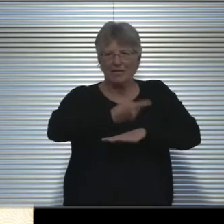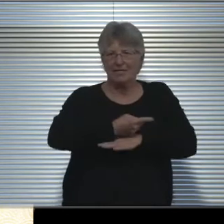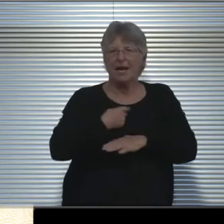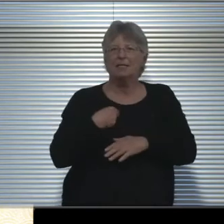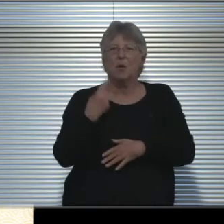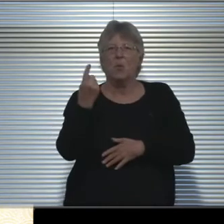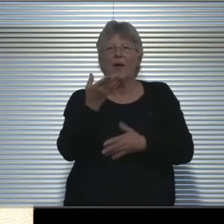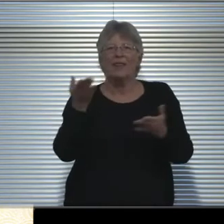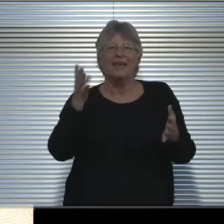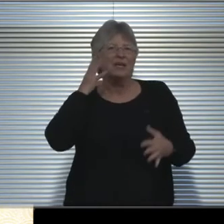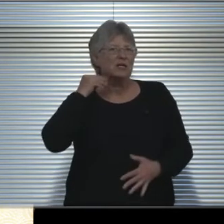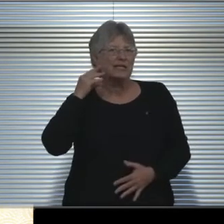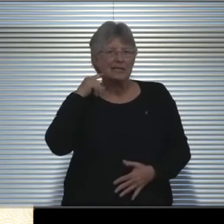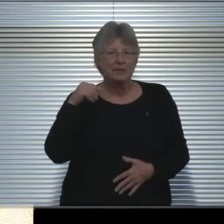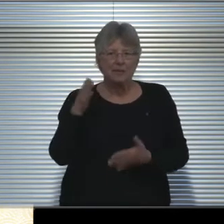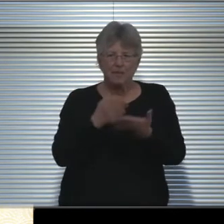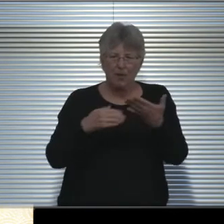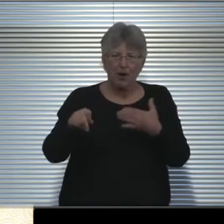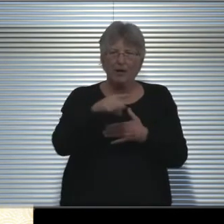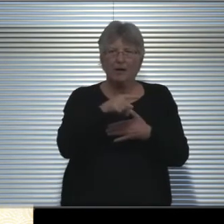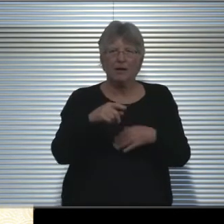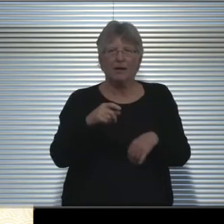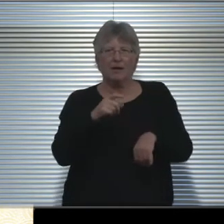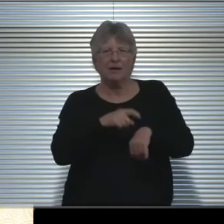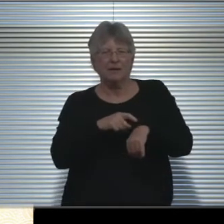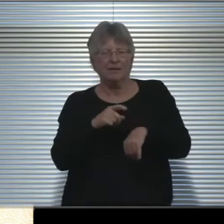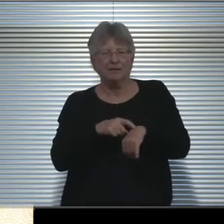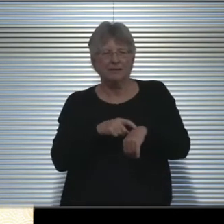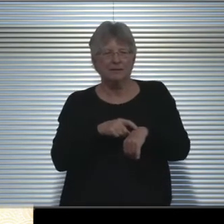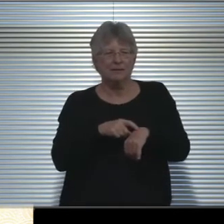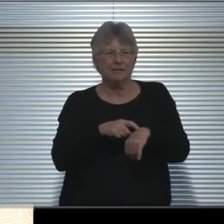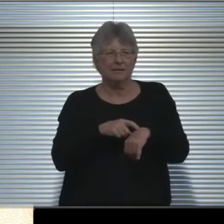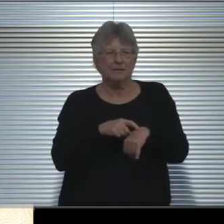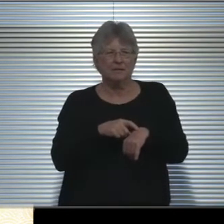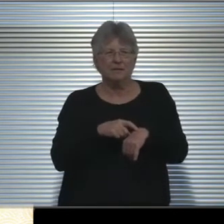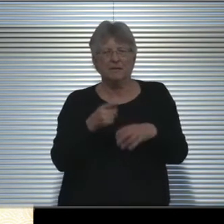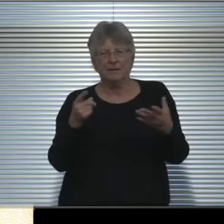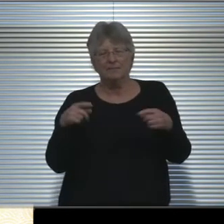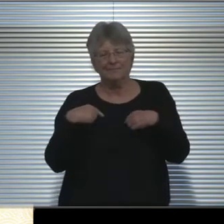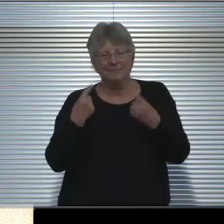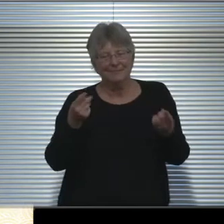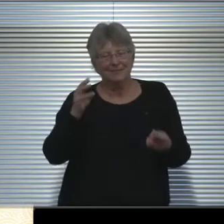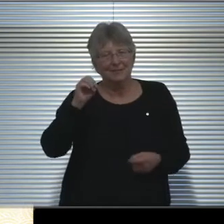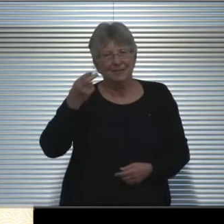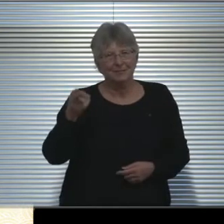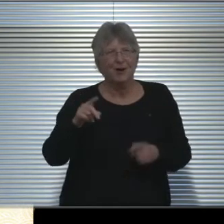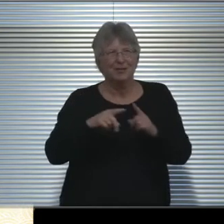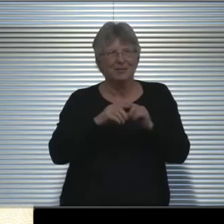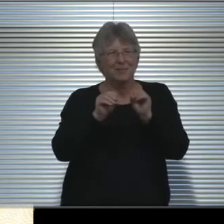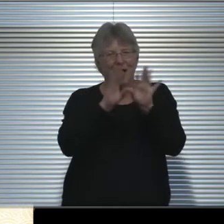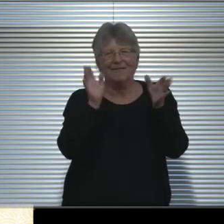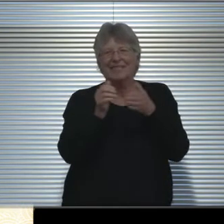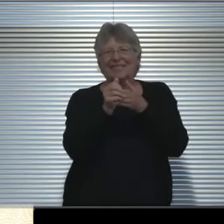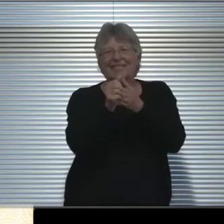as a part of this time that we have been living in since March, is that guidance changes regularly.